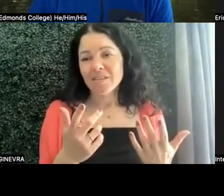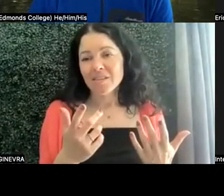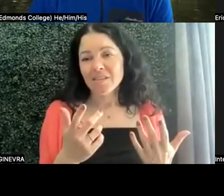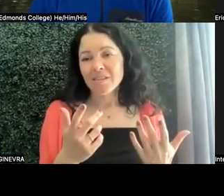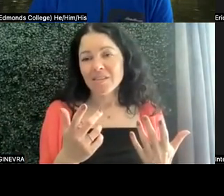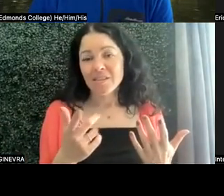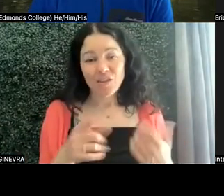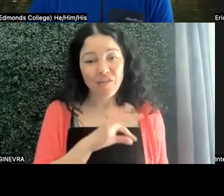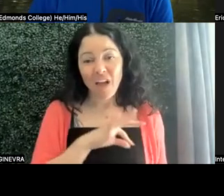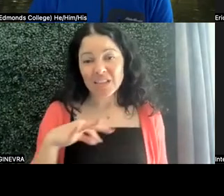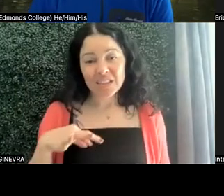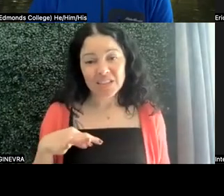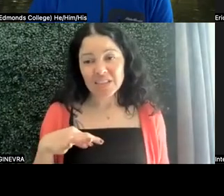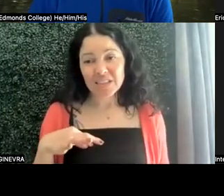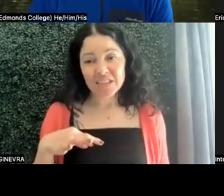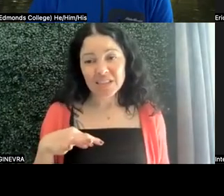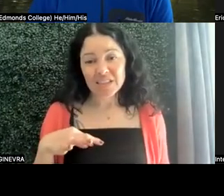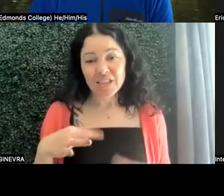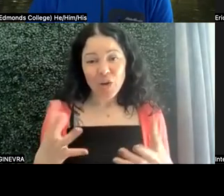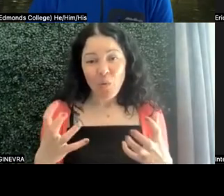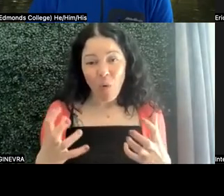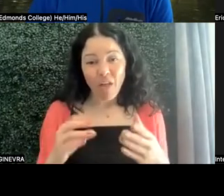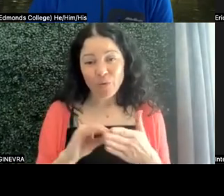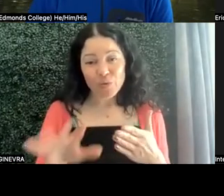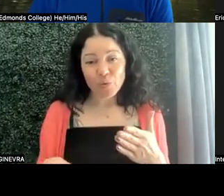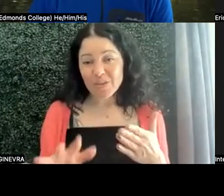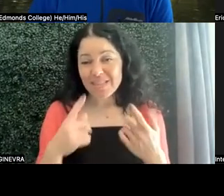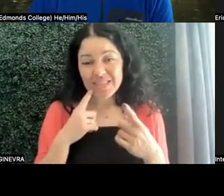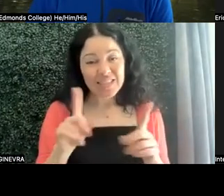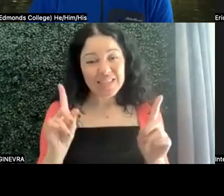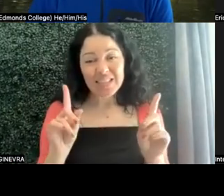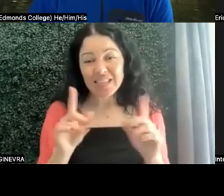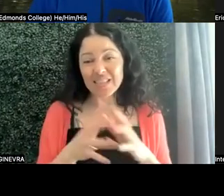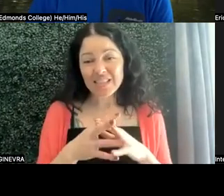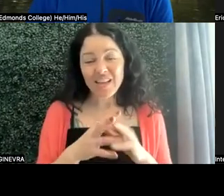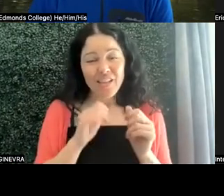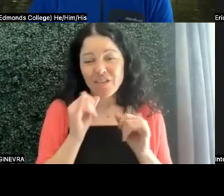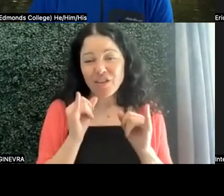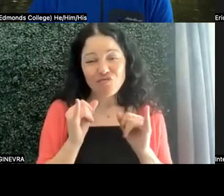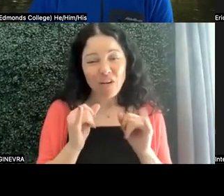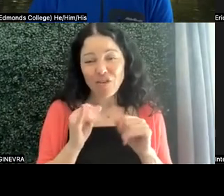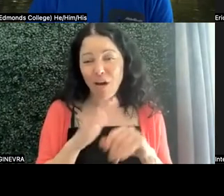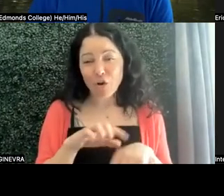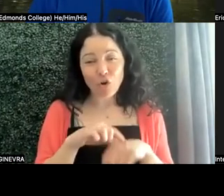faculty want their students to succeed. There is not an instructor on Earth that wants their students to fail.